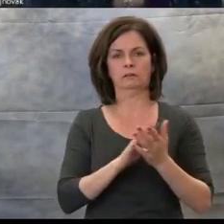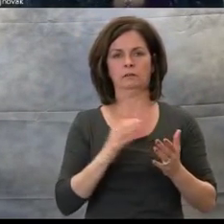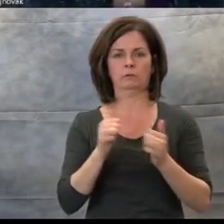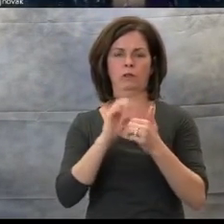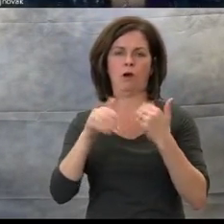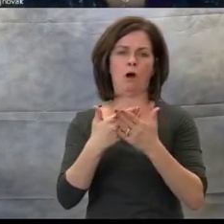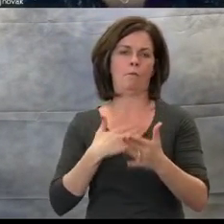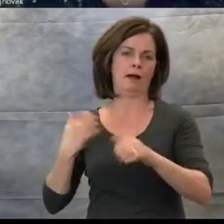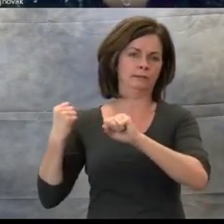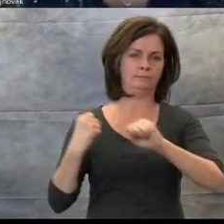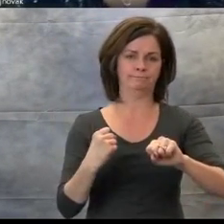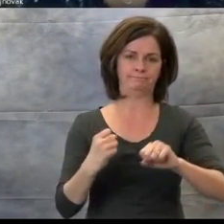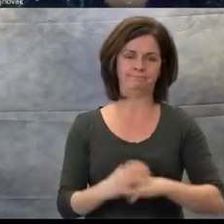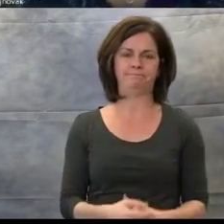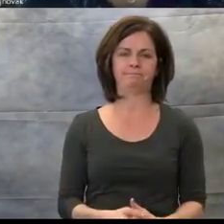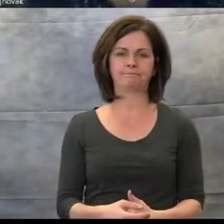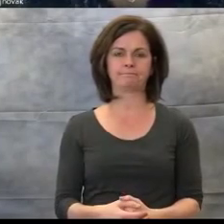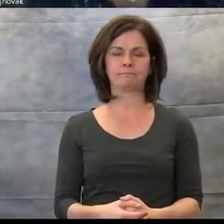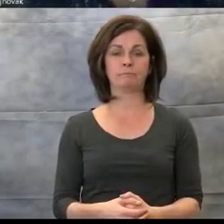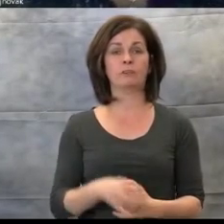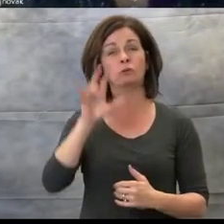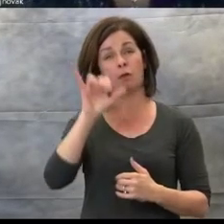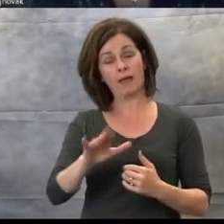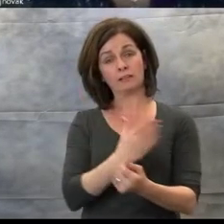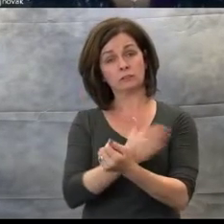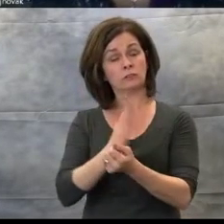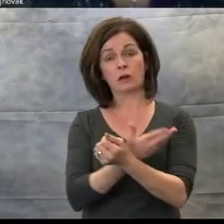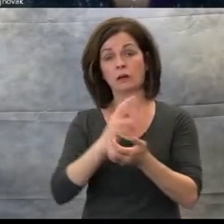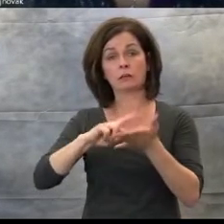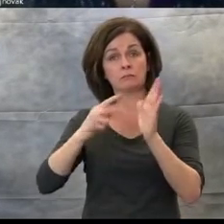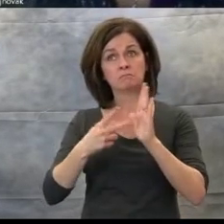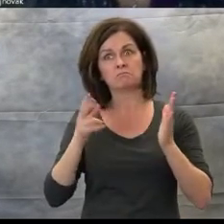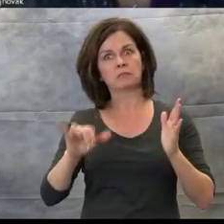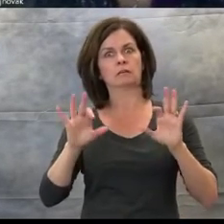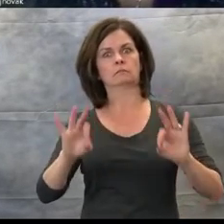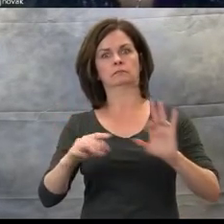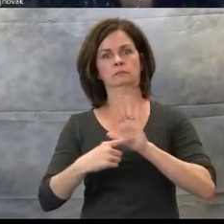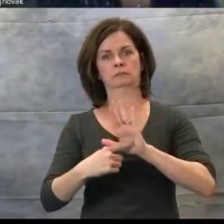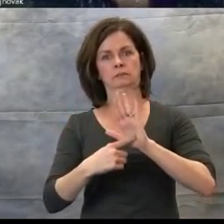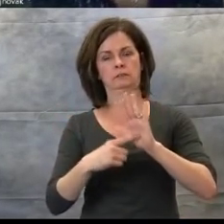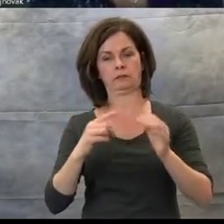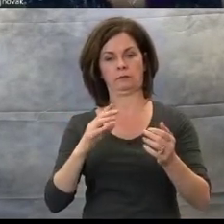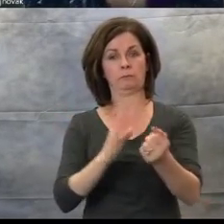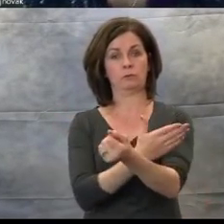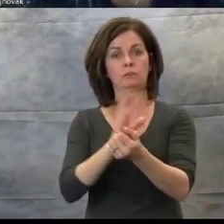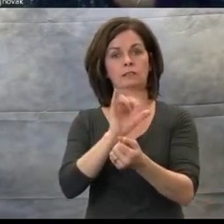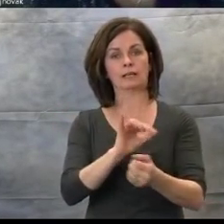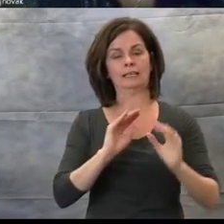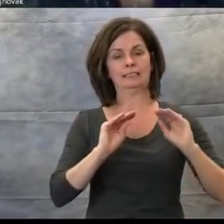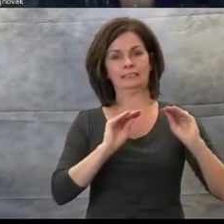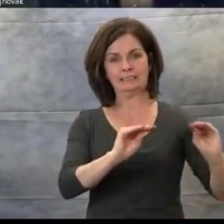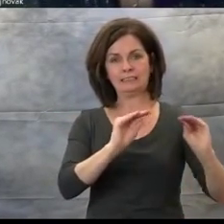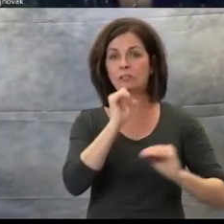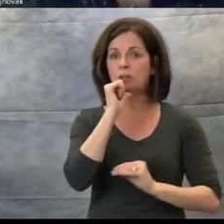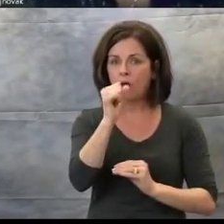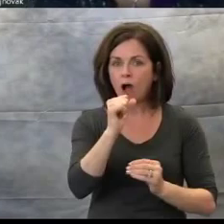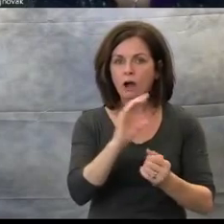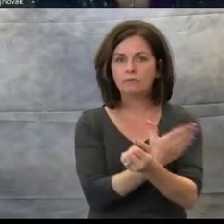So this song is an example of music that teaches non-musical spatial concepts. For example high/low,